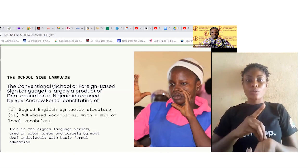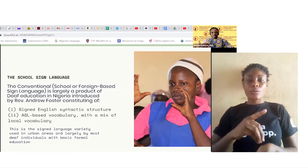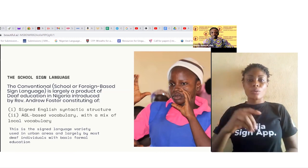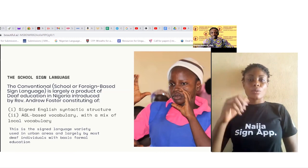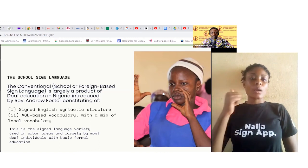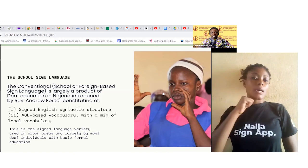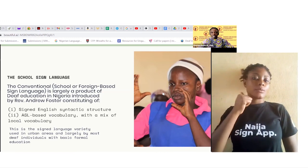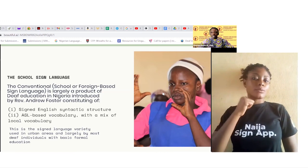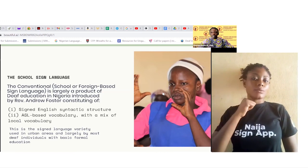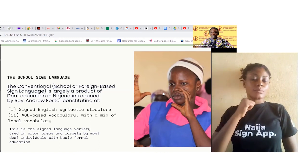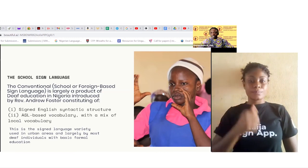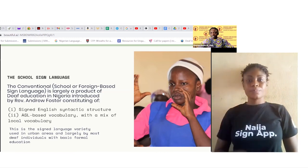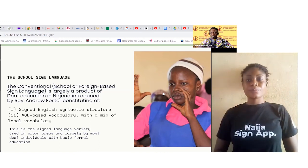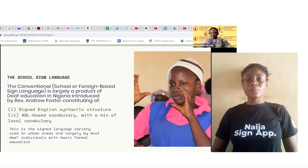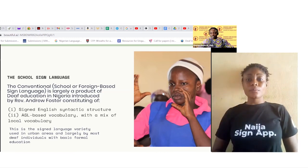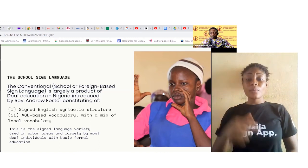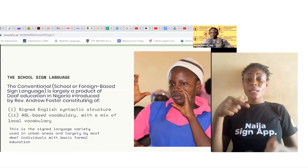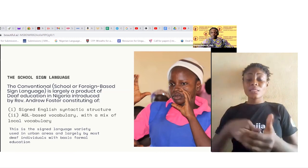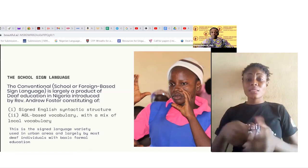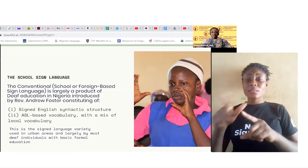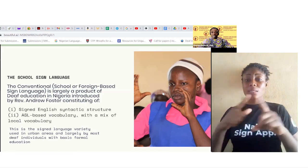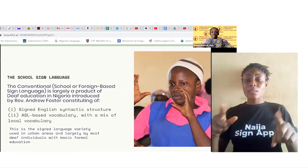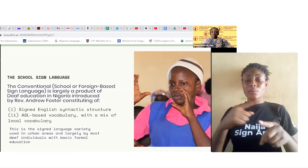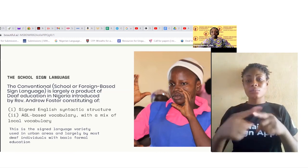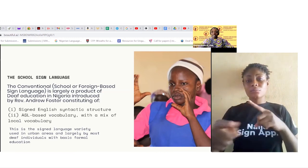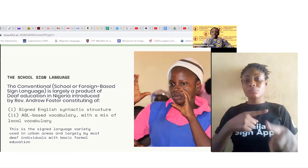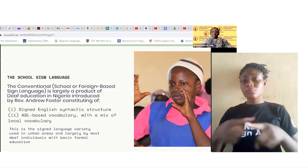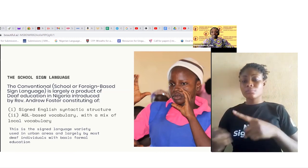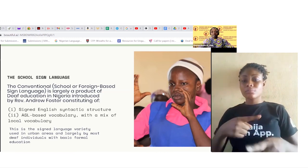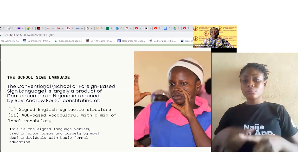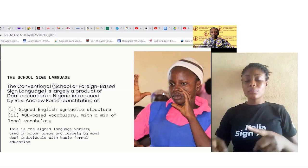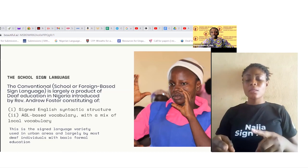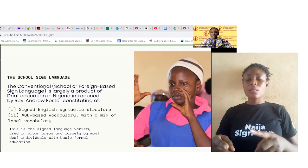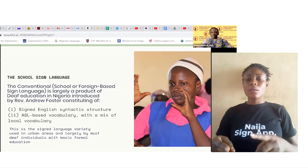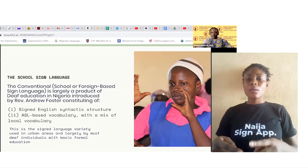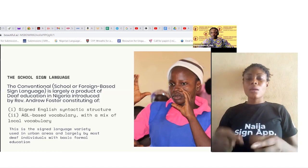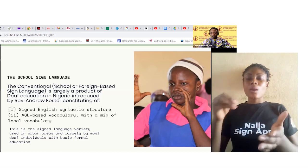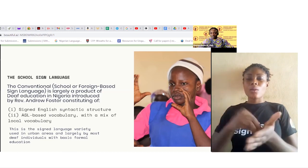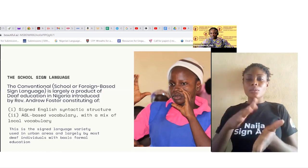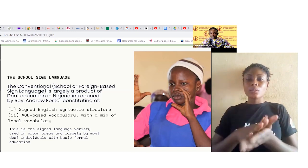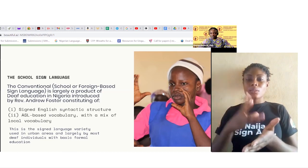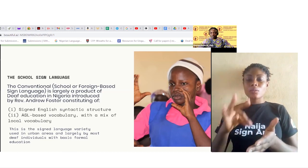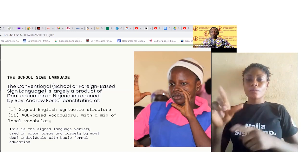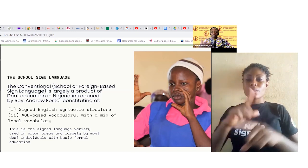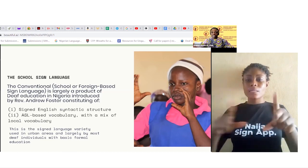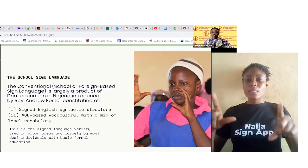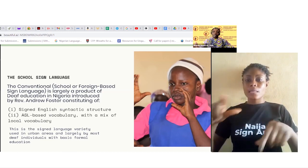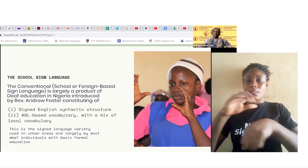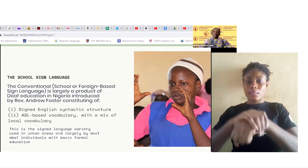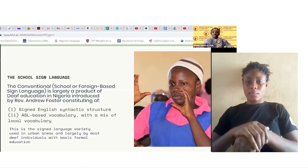the signed English syntactic structure and the ASL based vocabulary with a mixture of